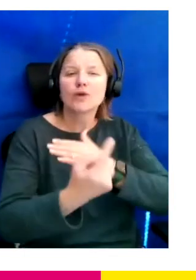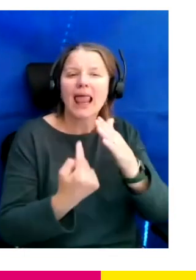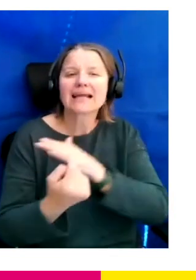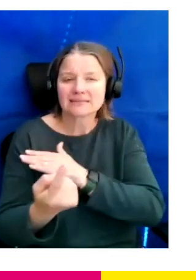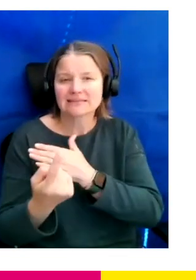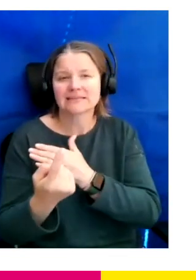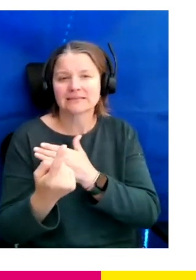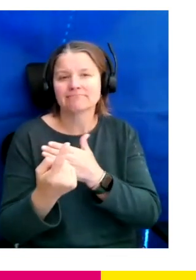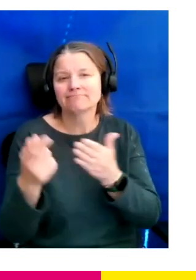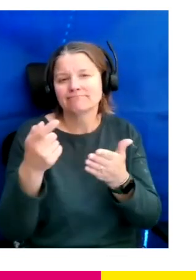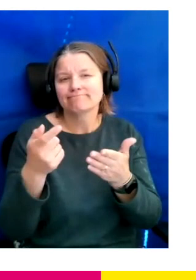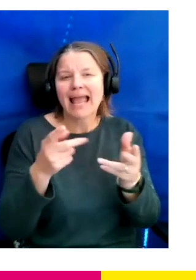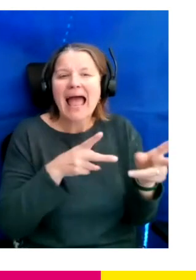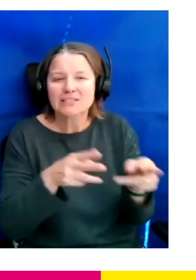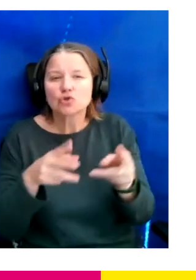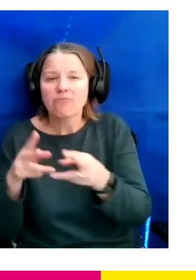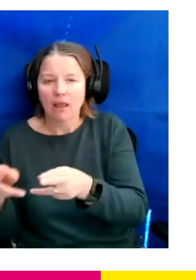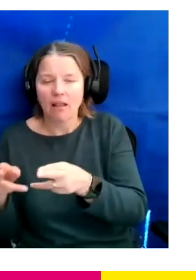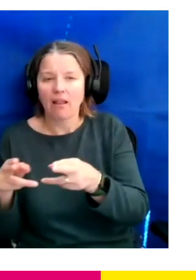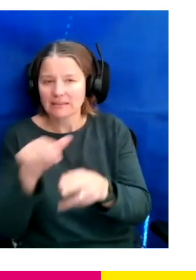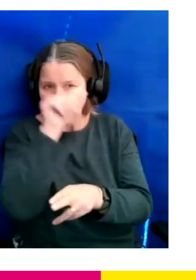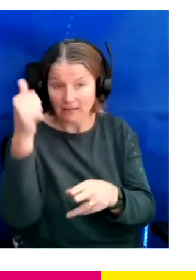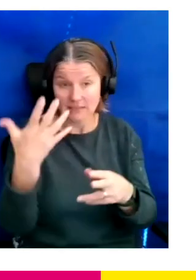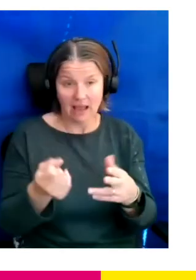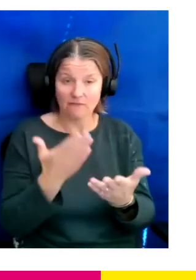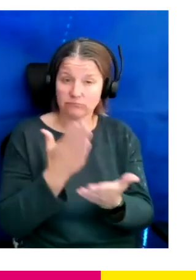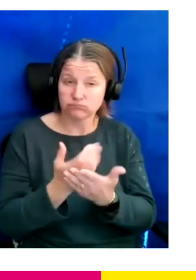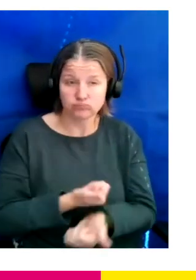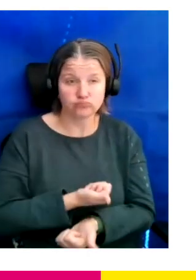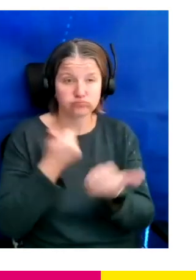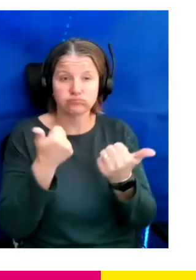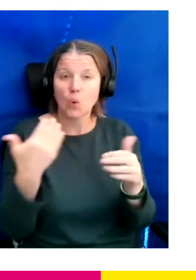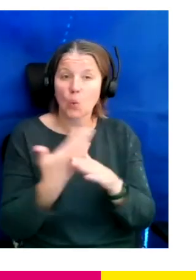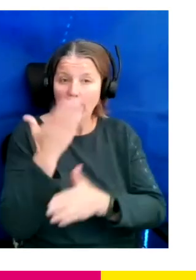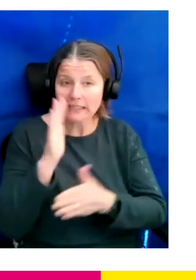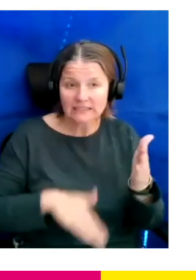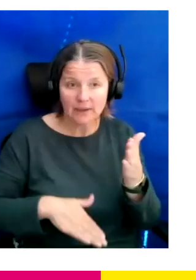So what I mean by that is what we have a fantastic work experience pool for entry level talent